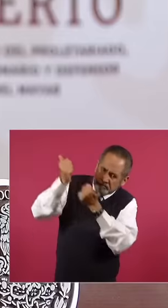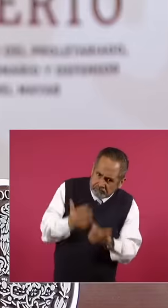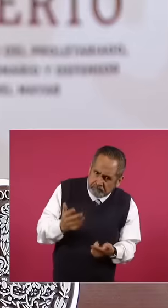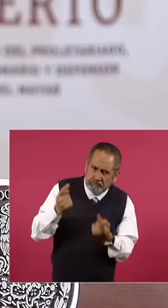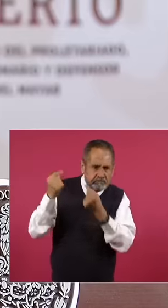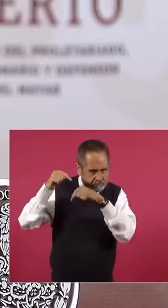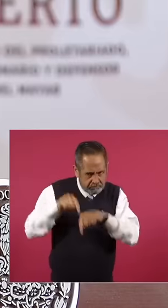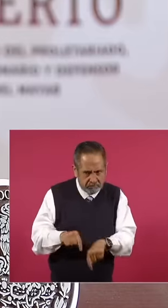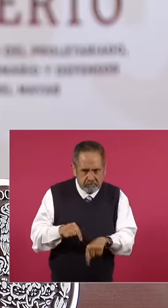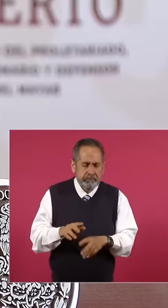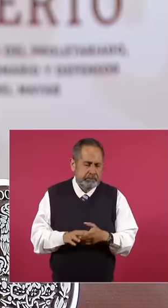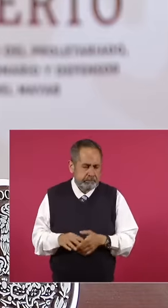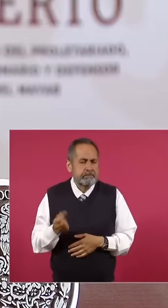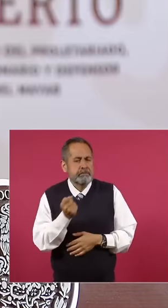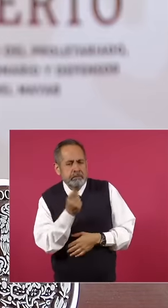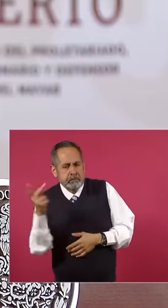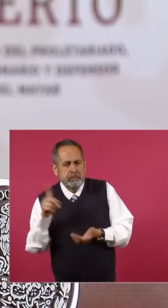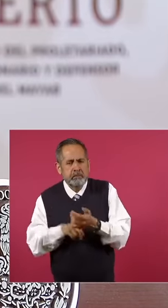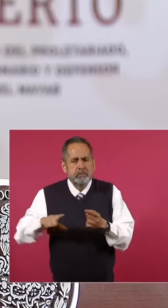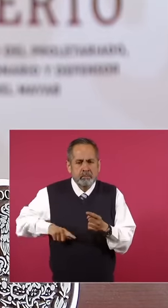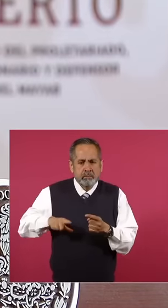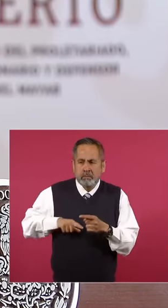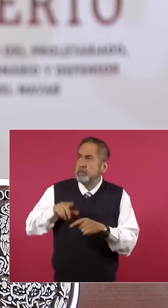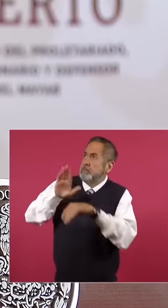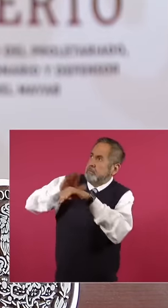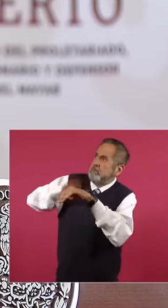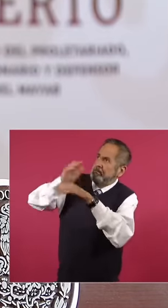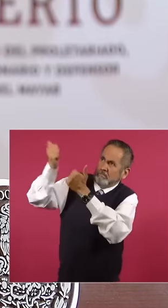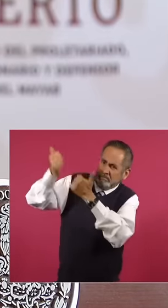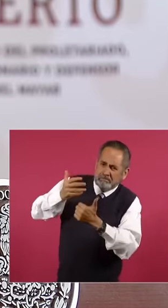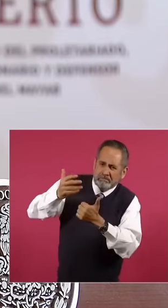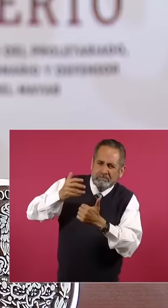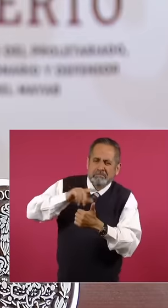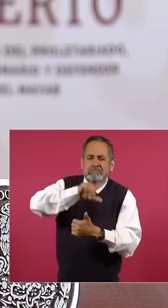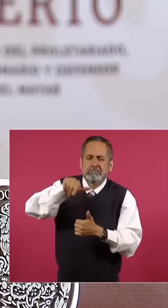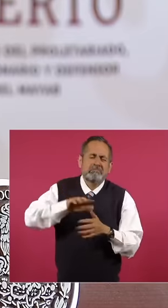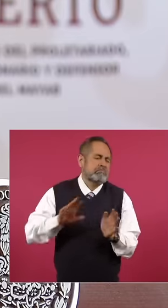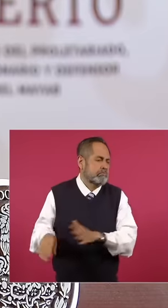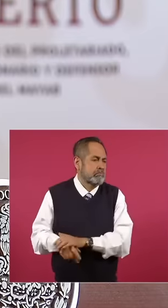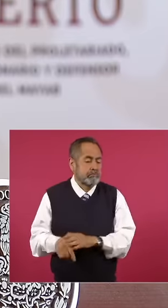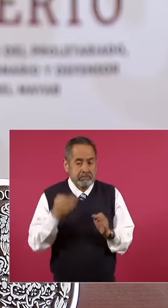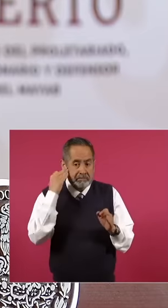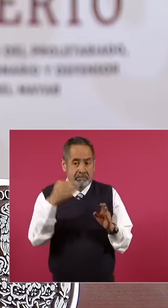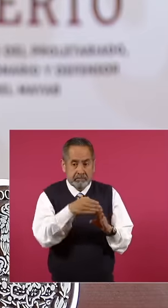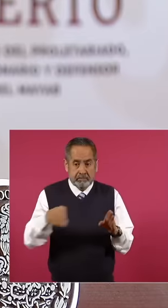governments, the intention increased in others, neoliberalism annulled even this possibility